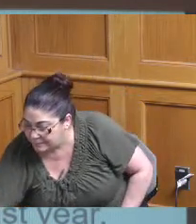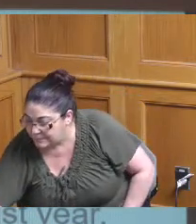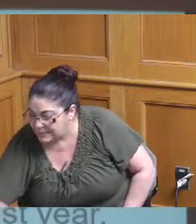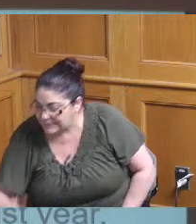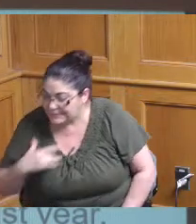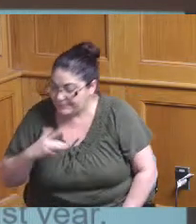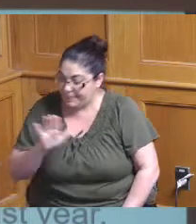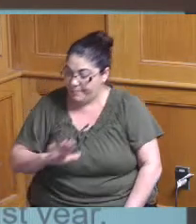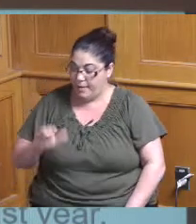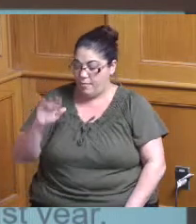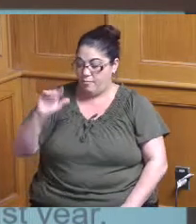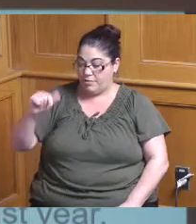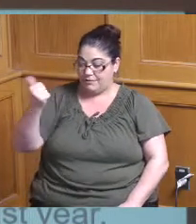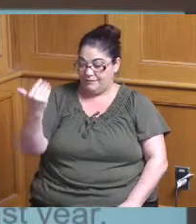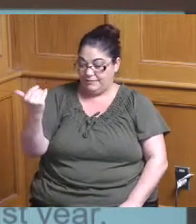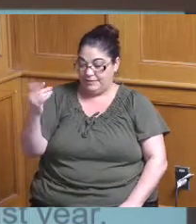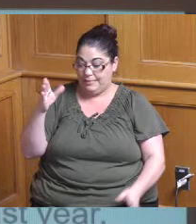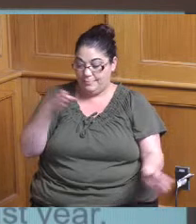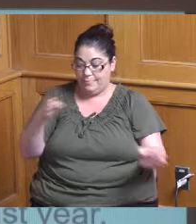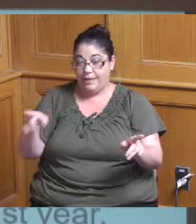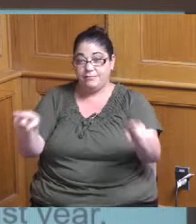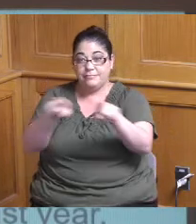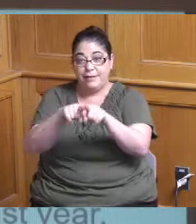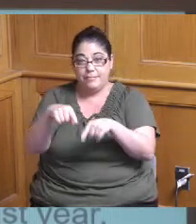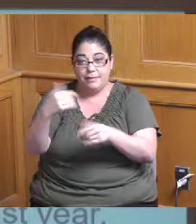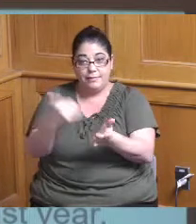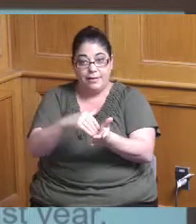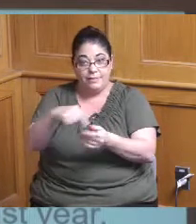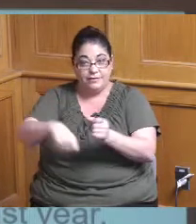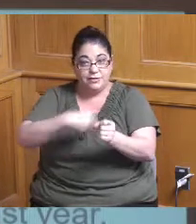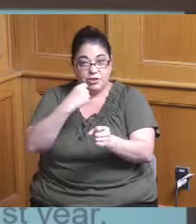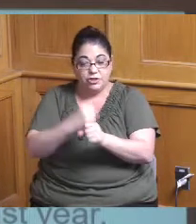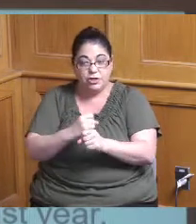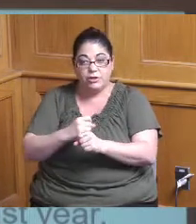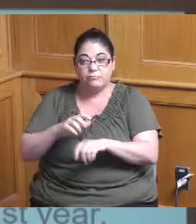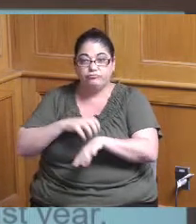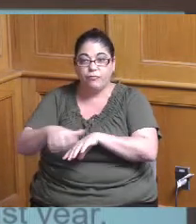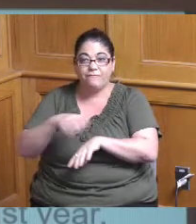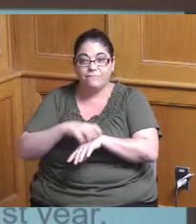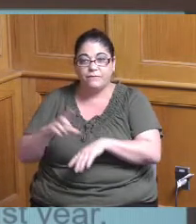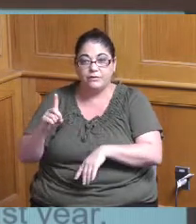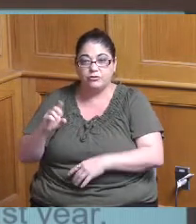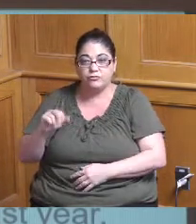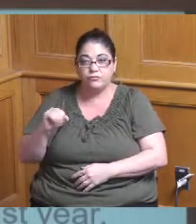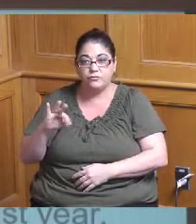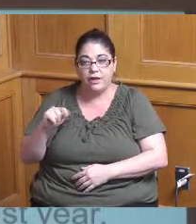that is our our plan this year so we will have a draft CIP that then we can have discussions about